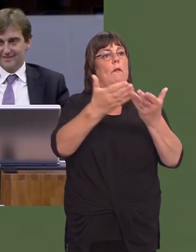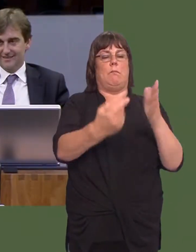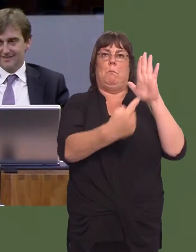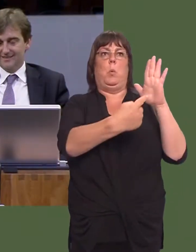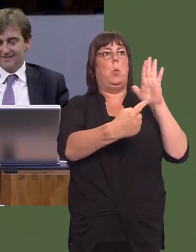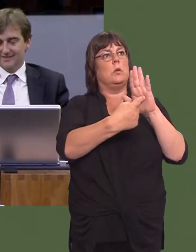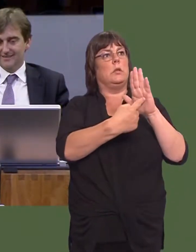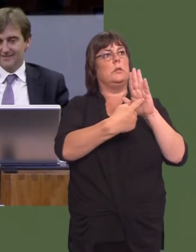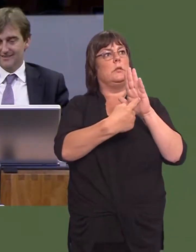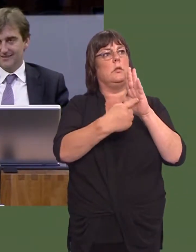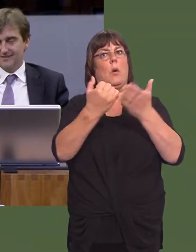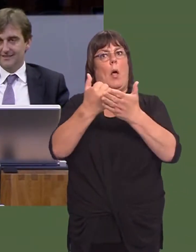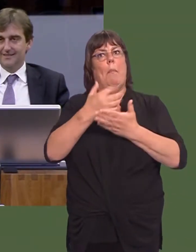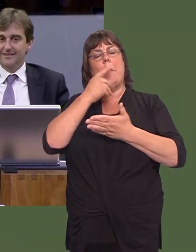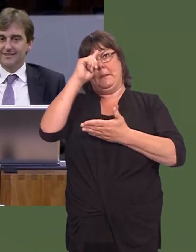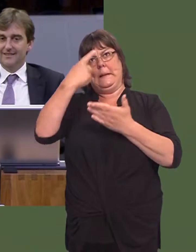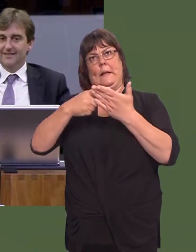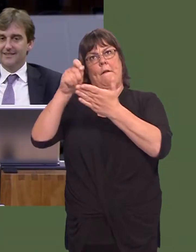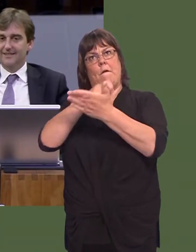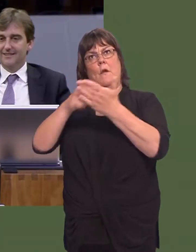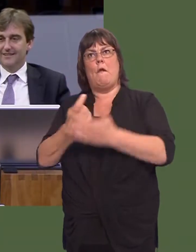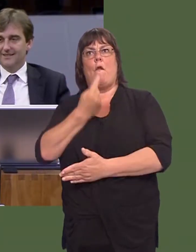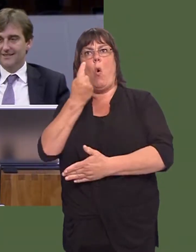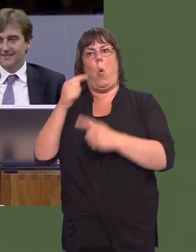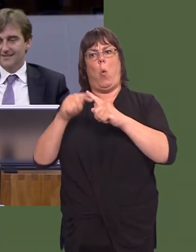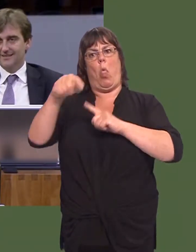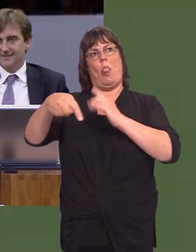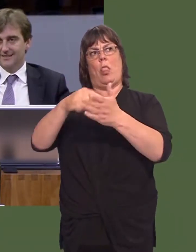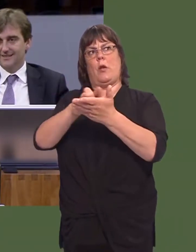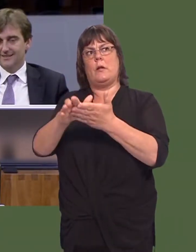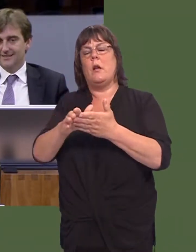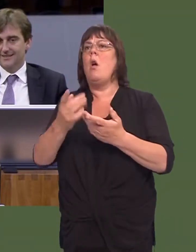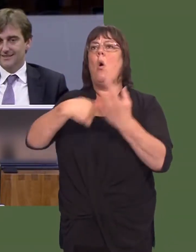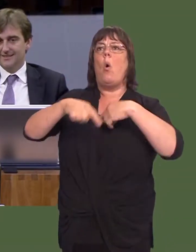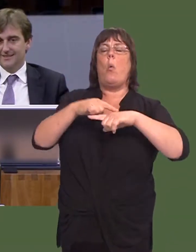We have put a funding floor in place, with agreement of the Welsh Government, that guarantees